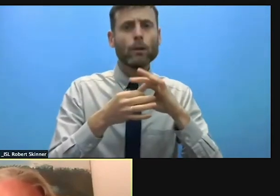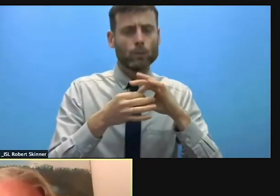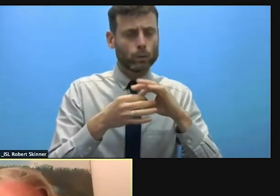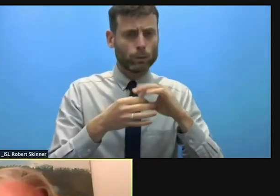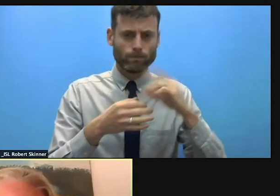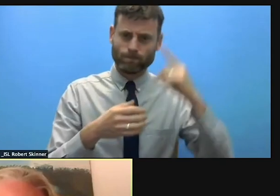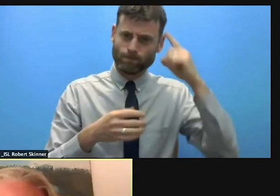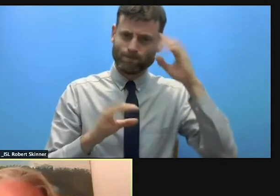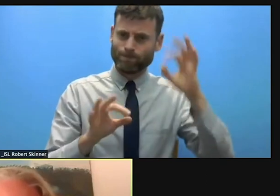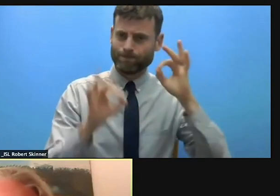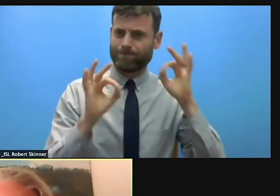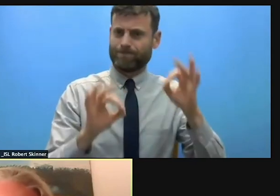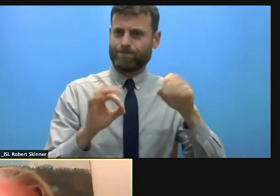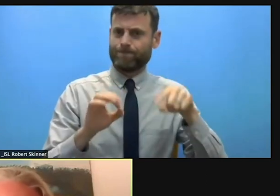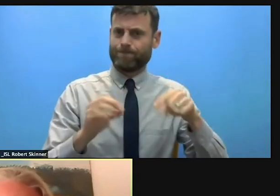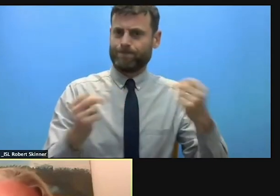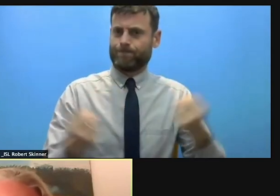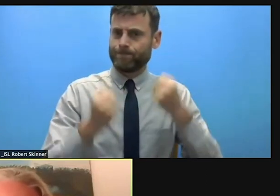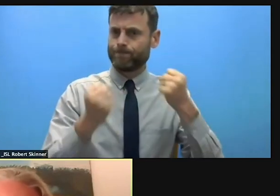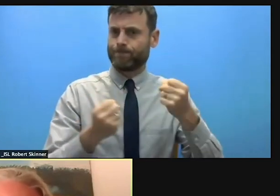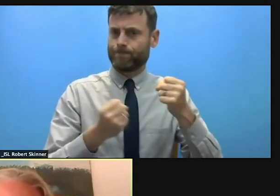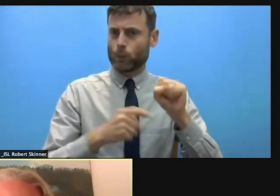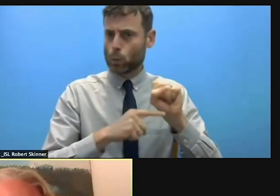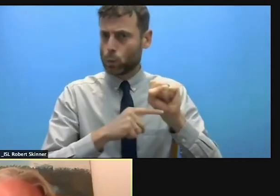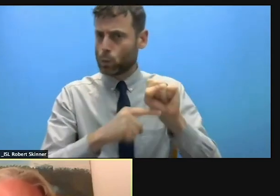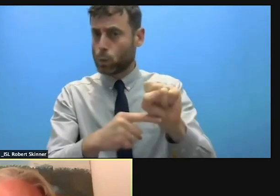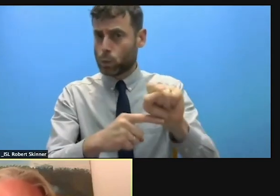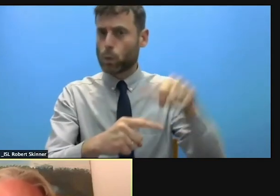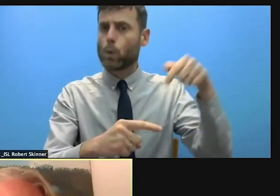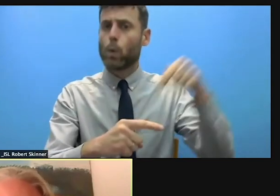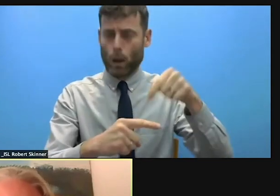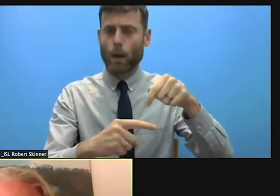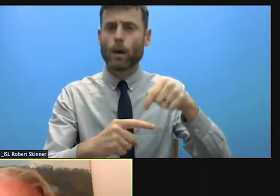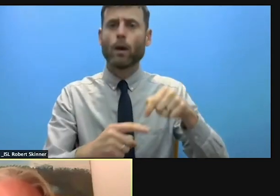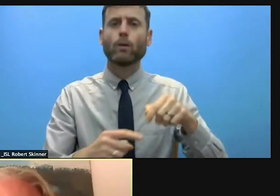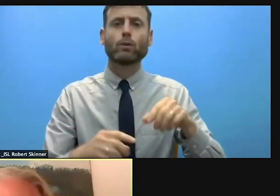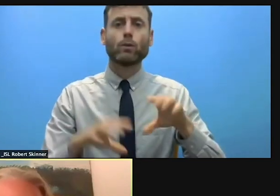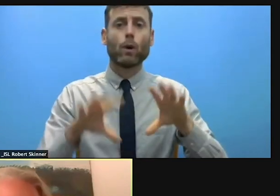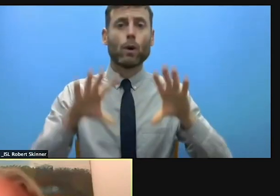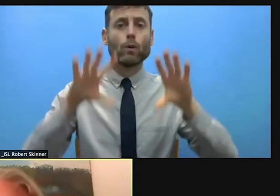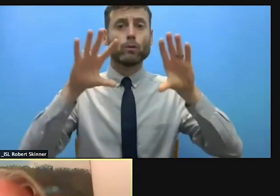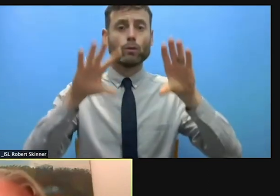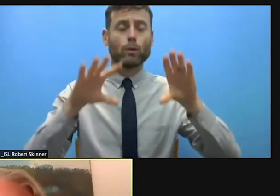protection is about preventing violence and abuse not just to responding to it. But let me just on